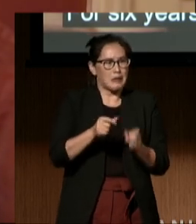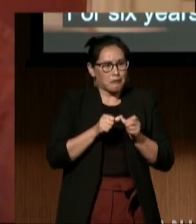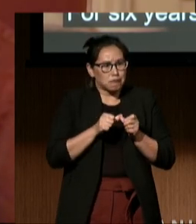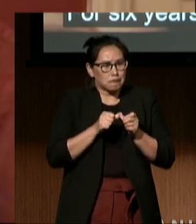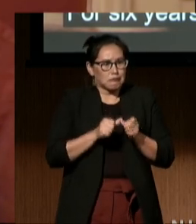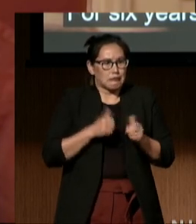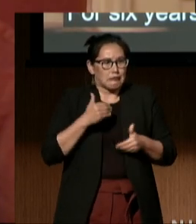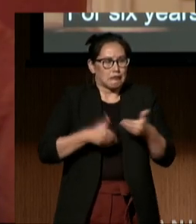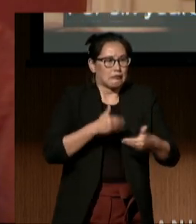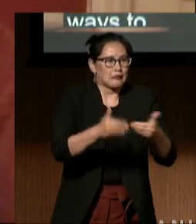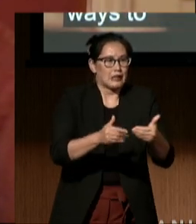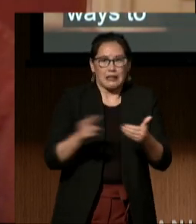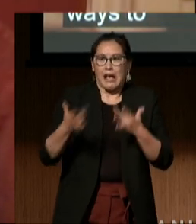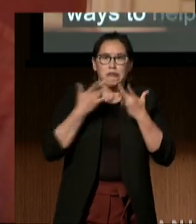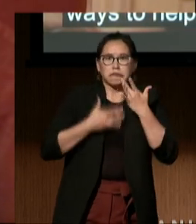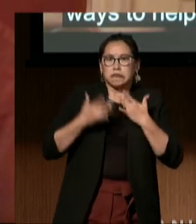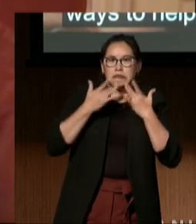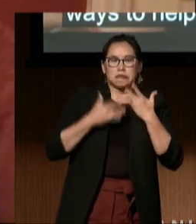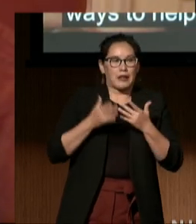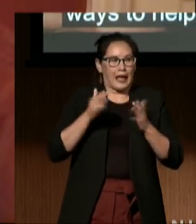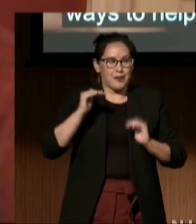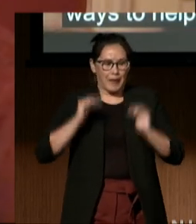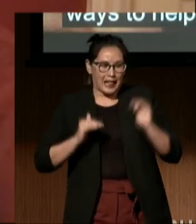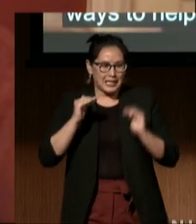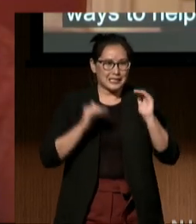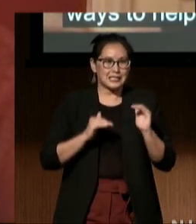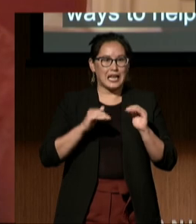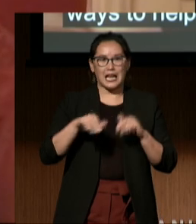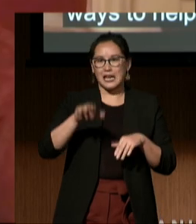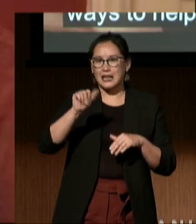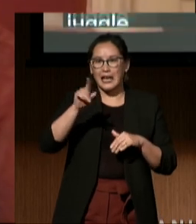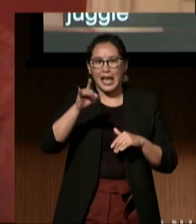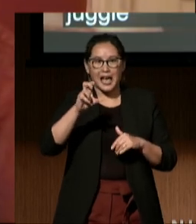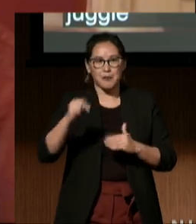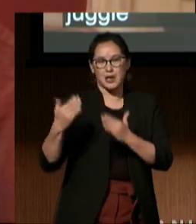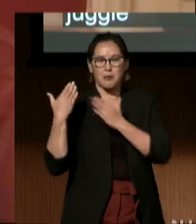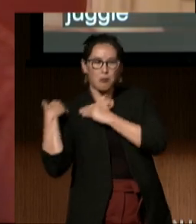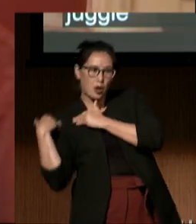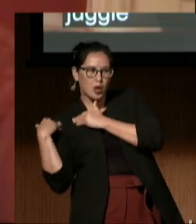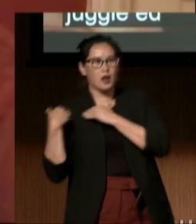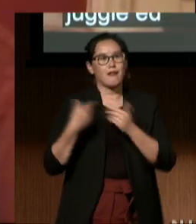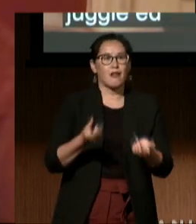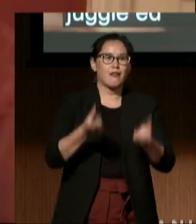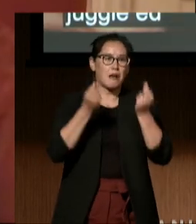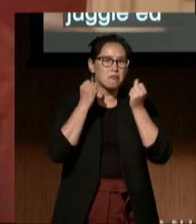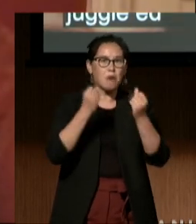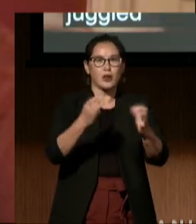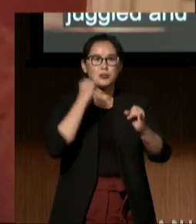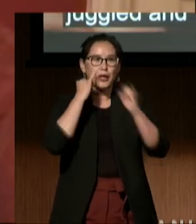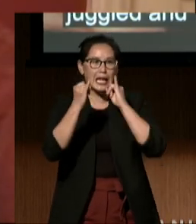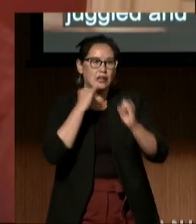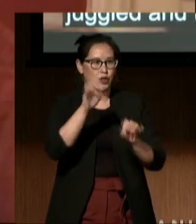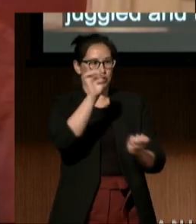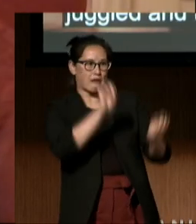They juggled the time suck of administrative burdens, like multiple interviews and evaluations